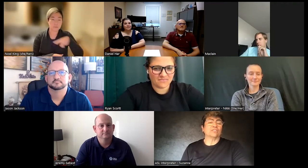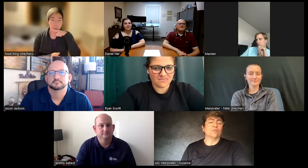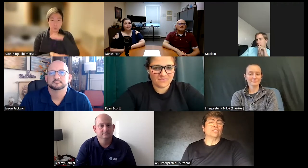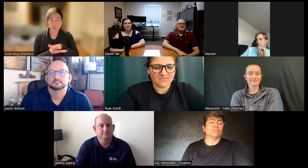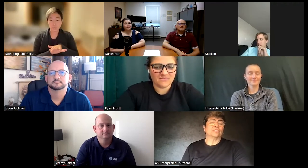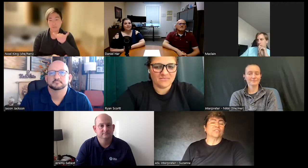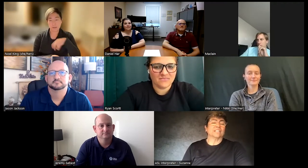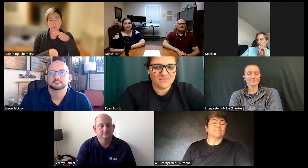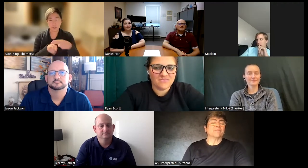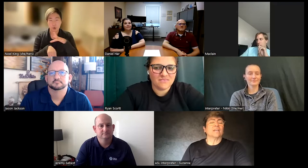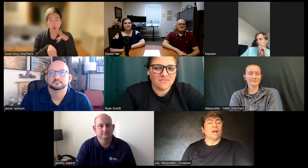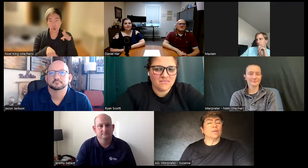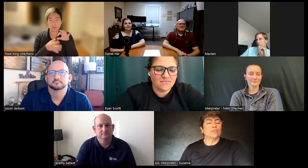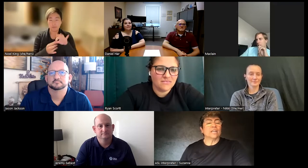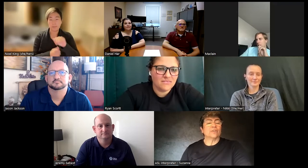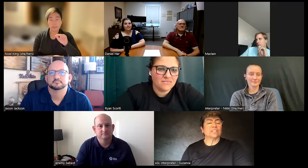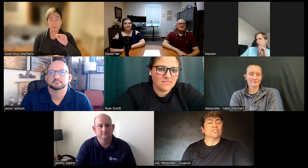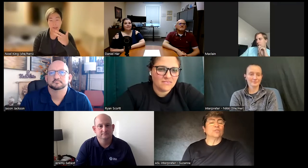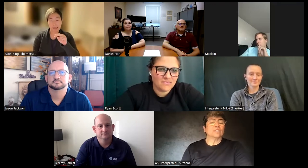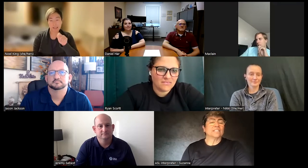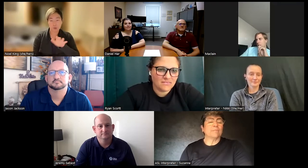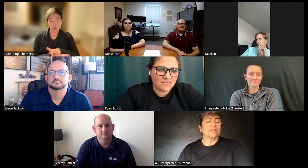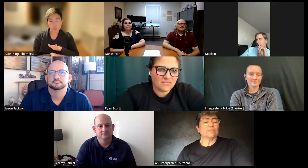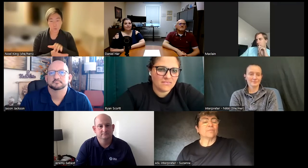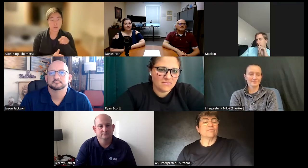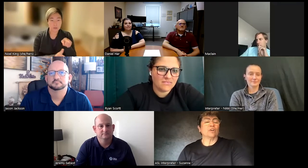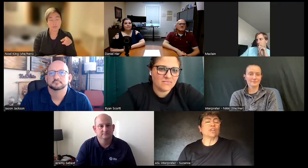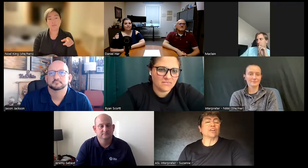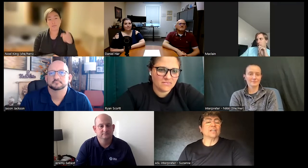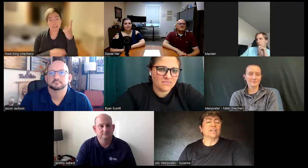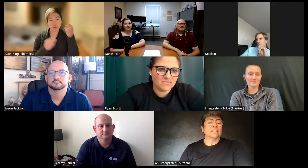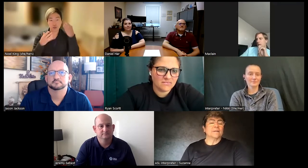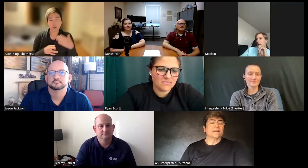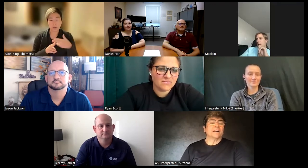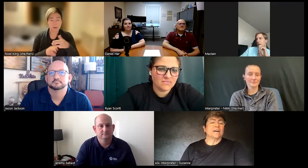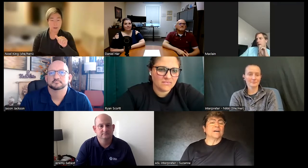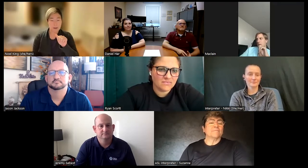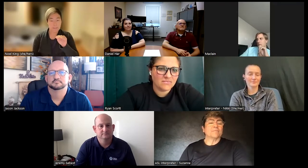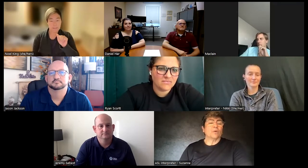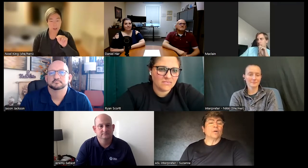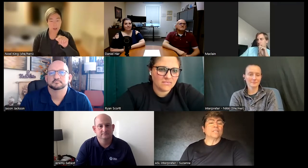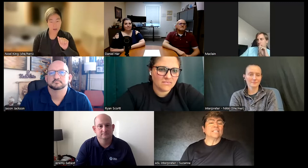could do all sorts of things I went to a hearing school as I mentioned earlier